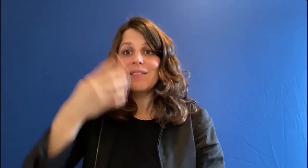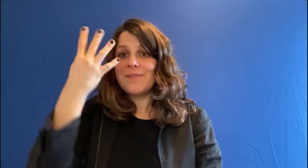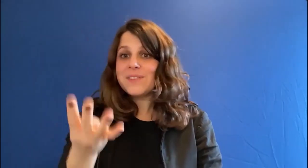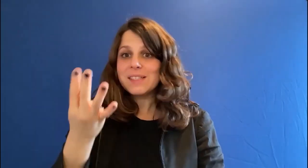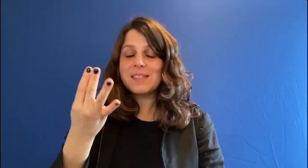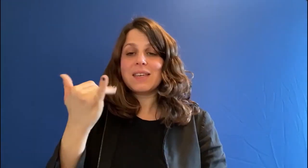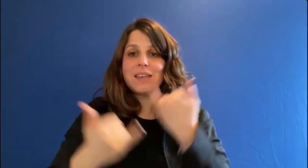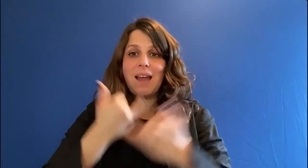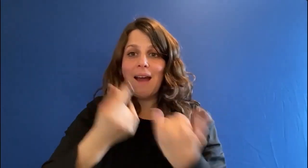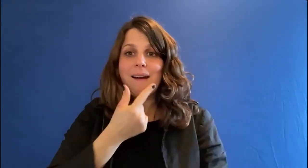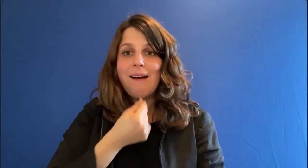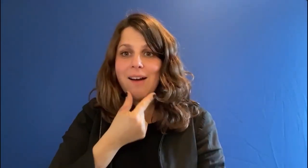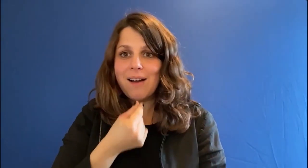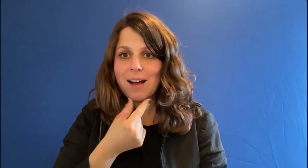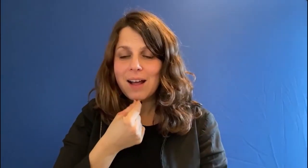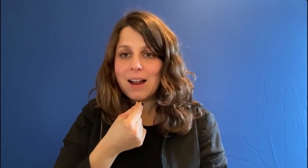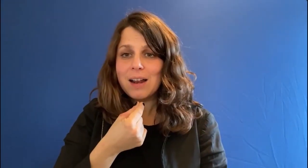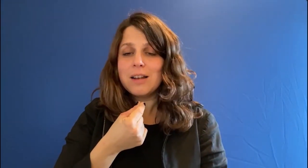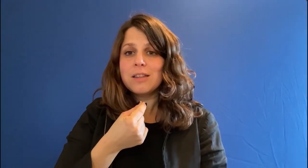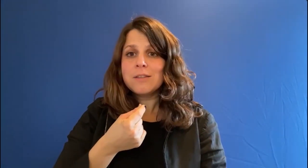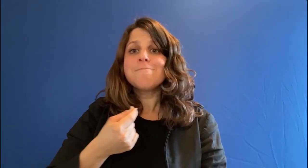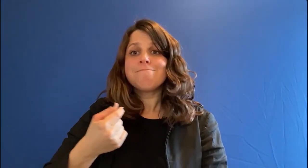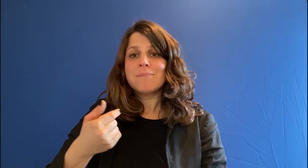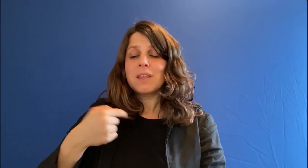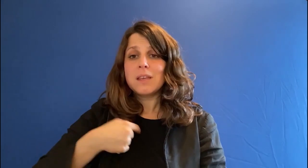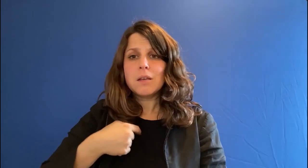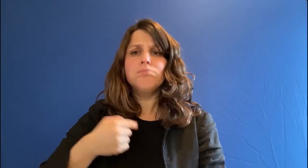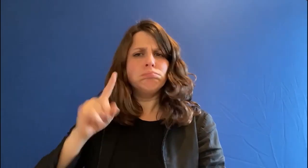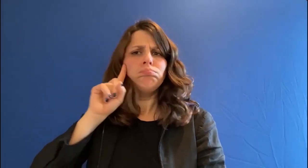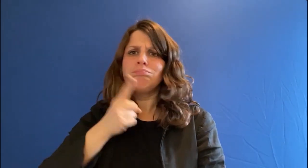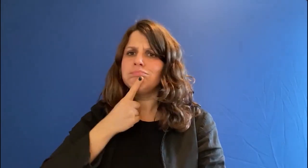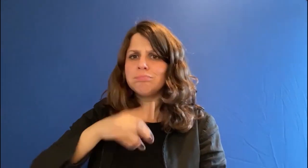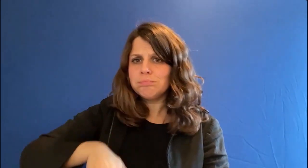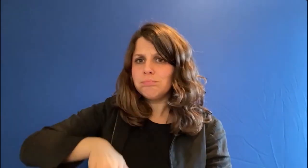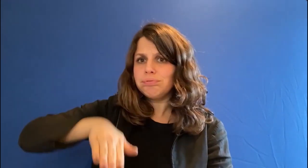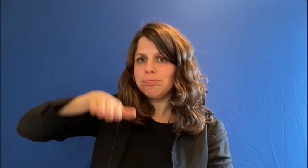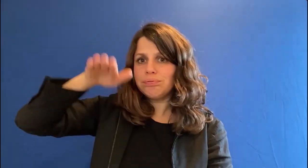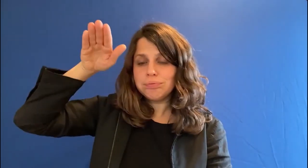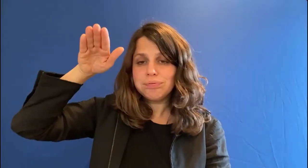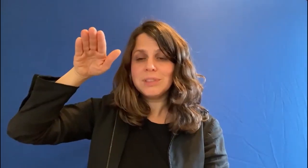I am 40 years old and I grew up deaf.